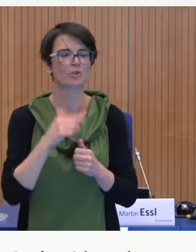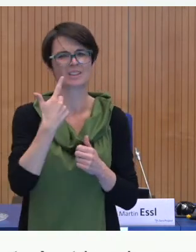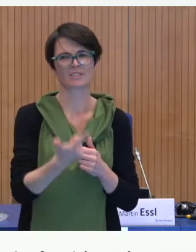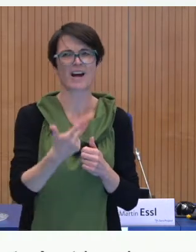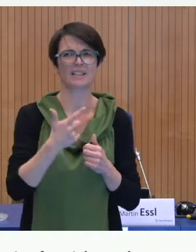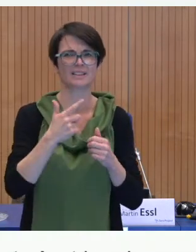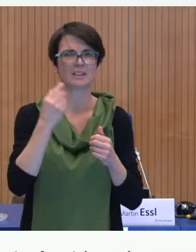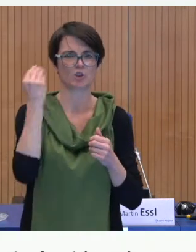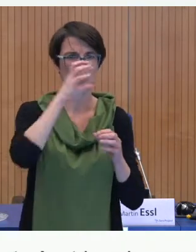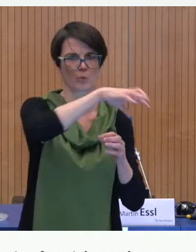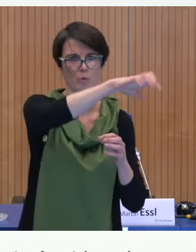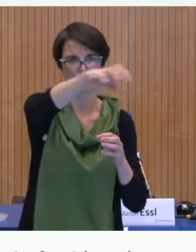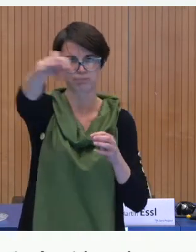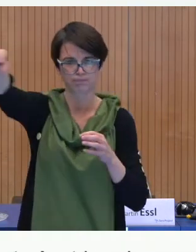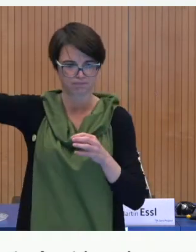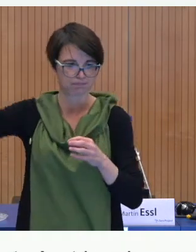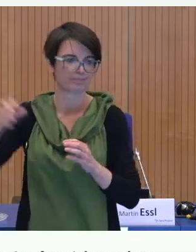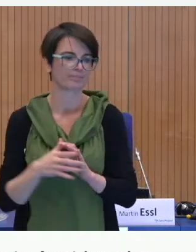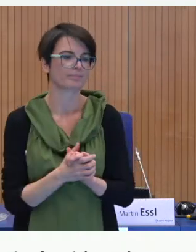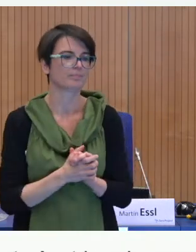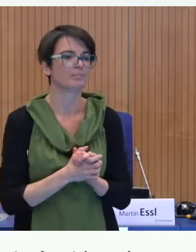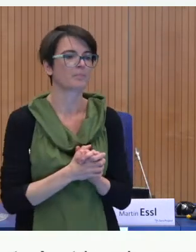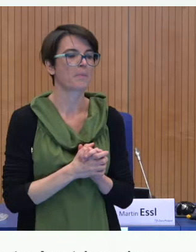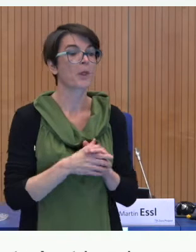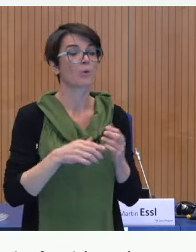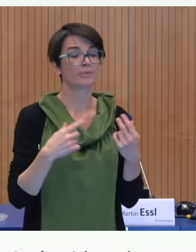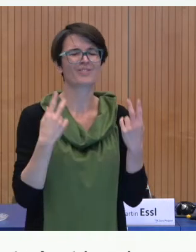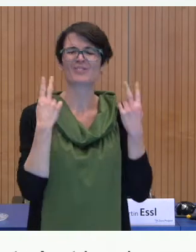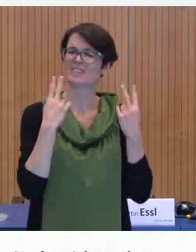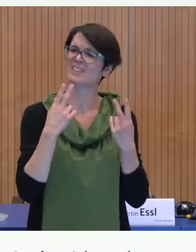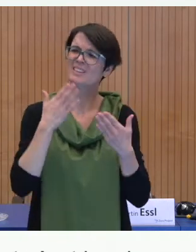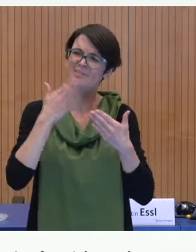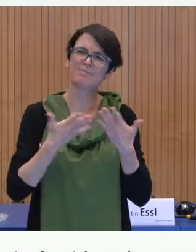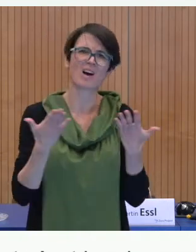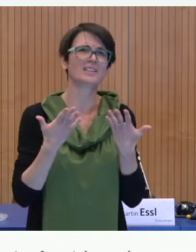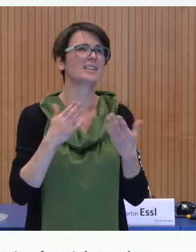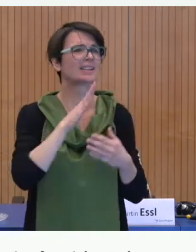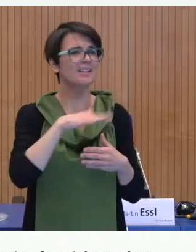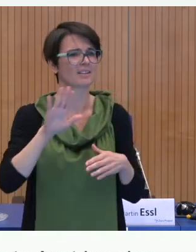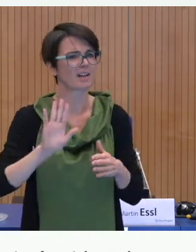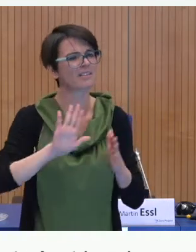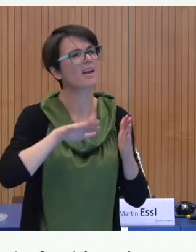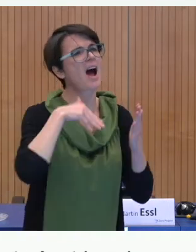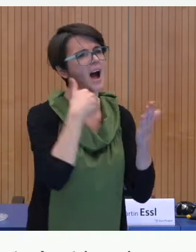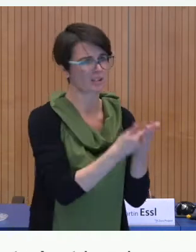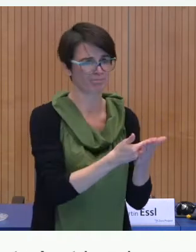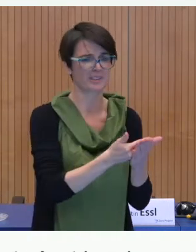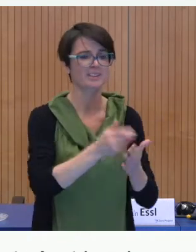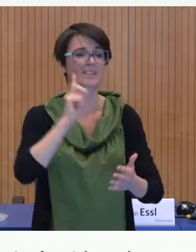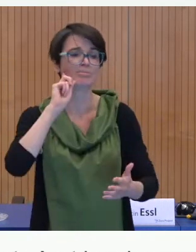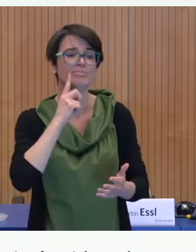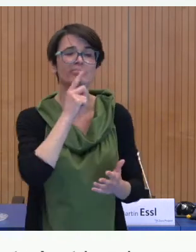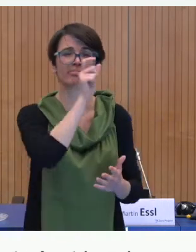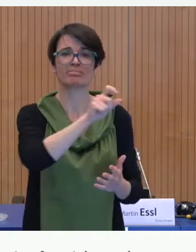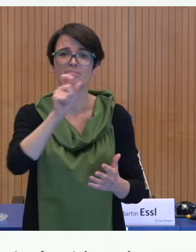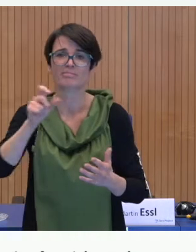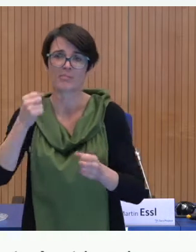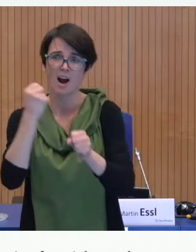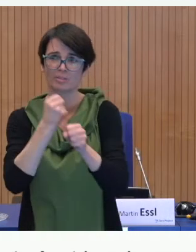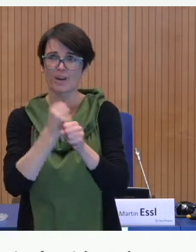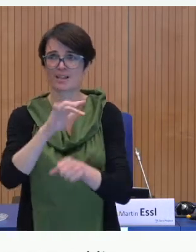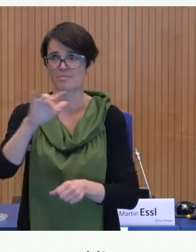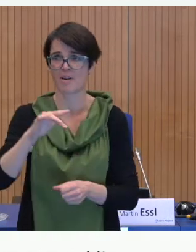And last, but not least, we create new workplaces for deaf people as half of the team is deaf.